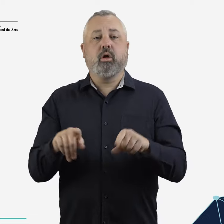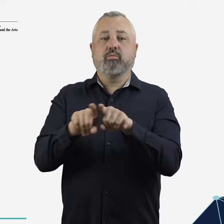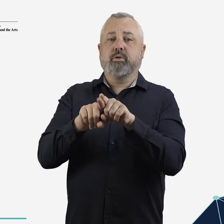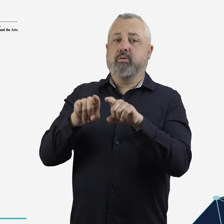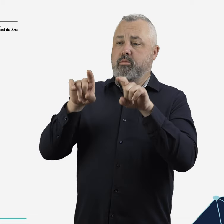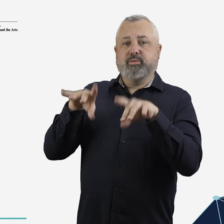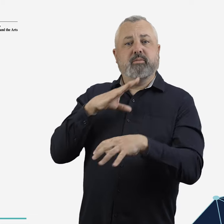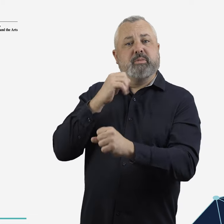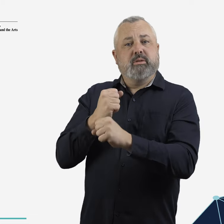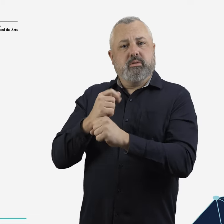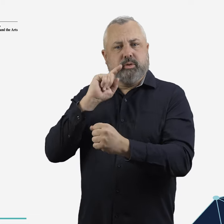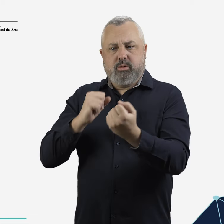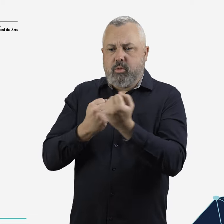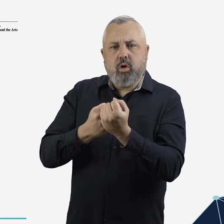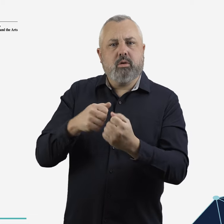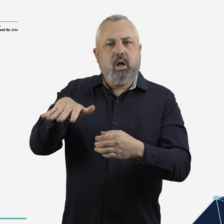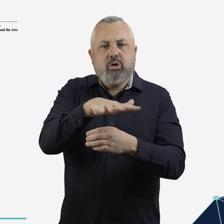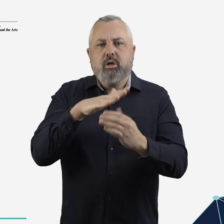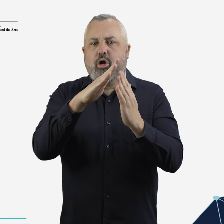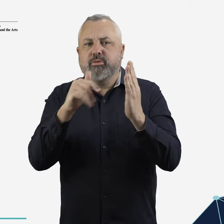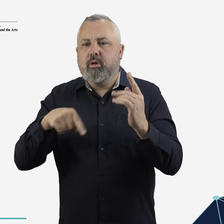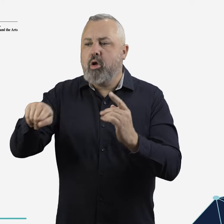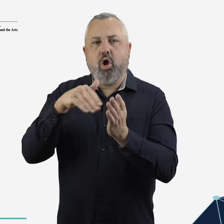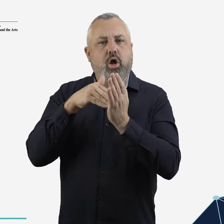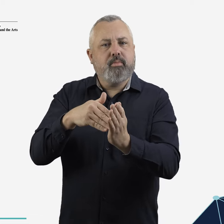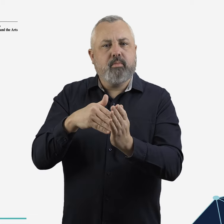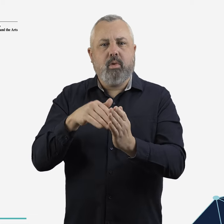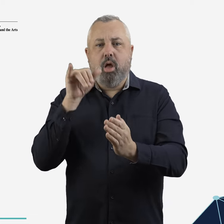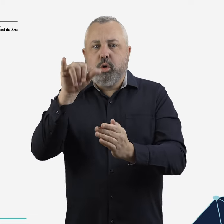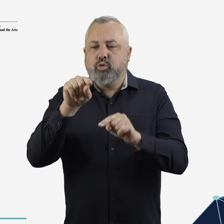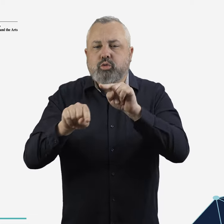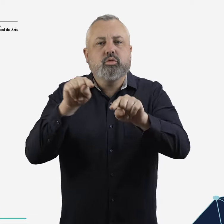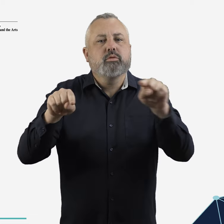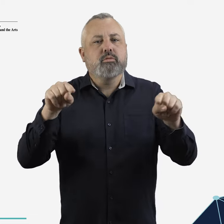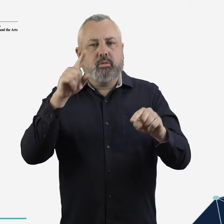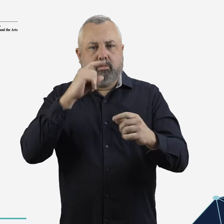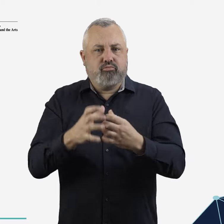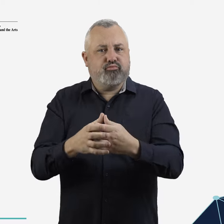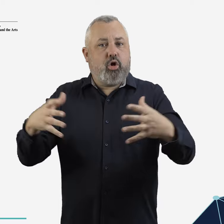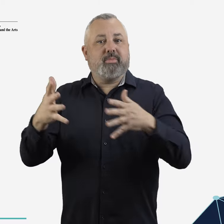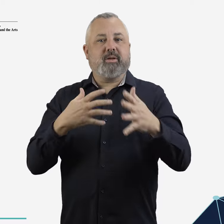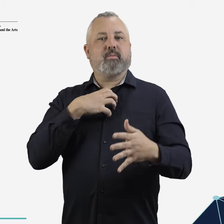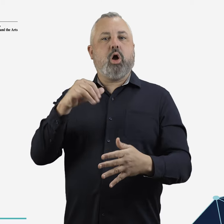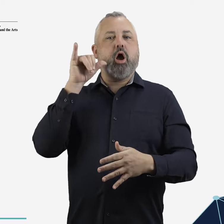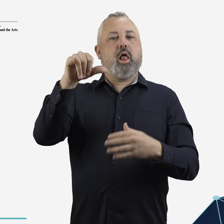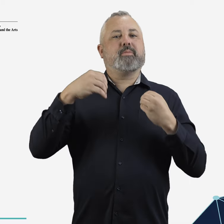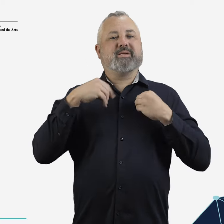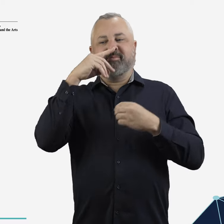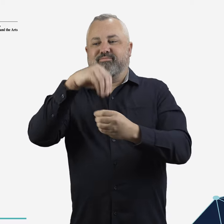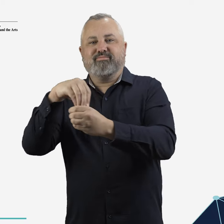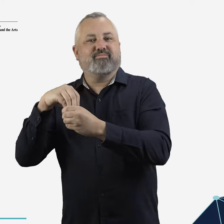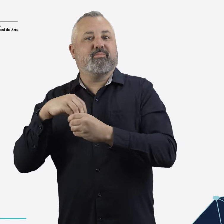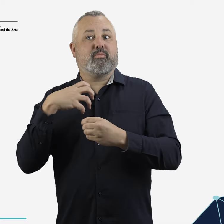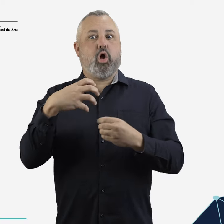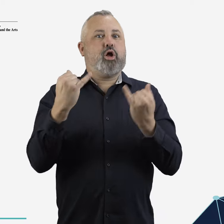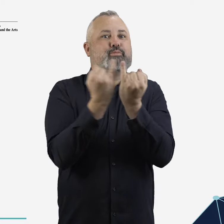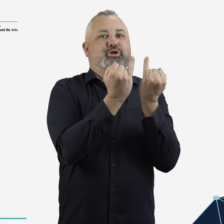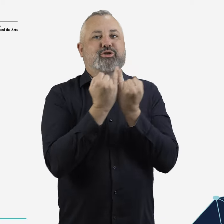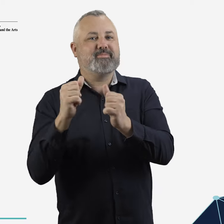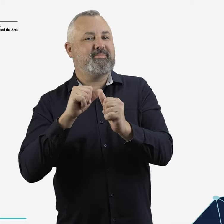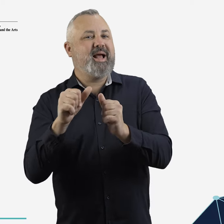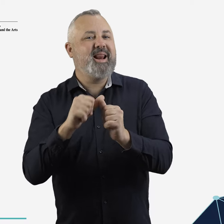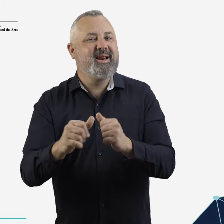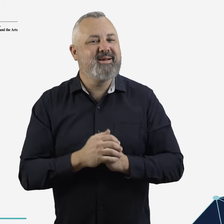remove barriers to competition and support efficient investment in airports to cater for growth.